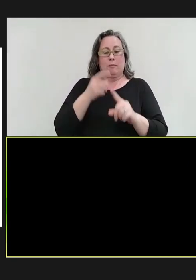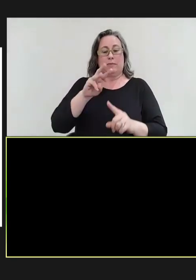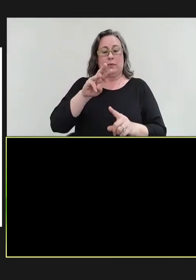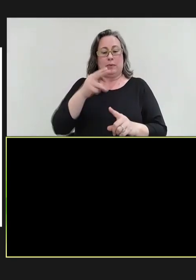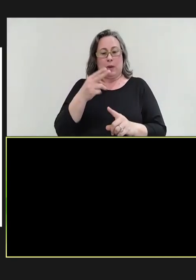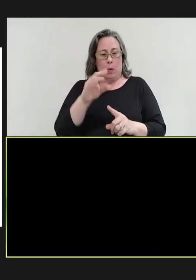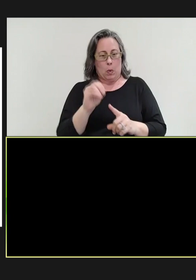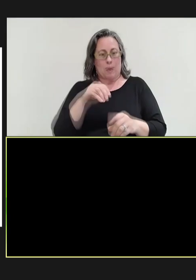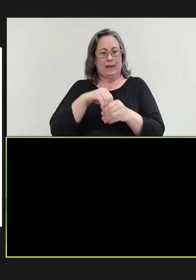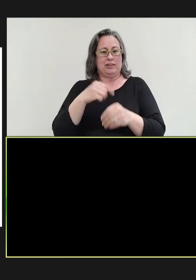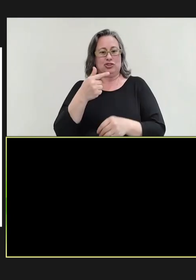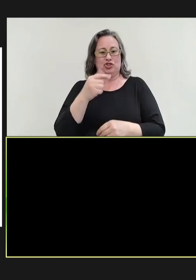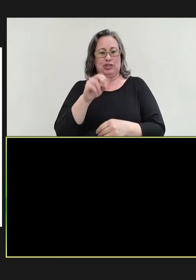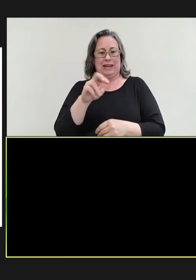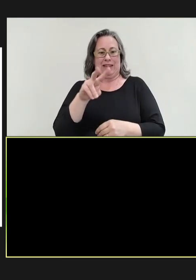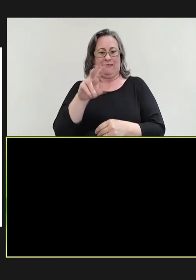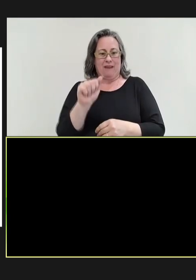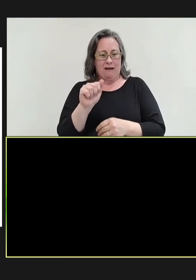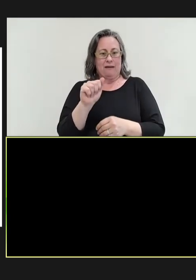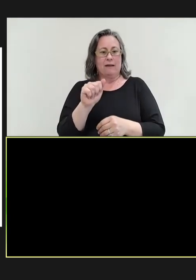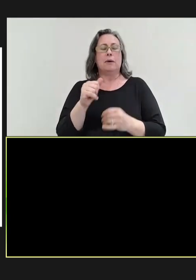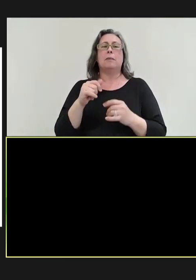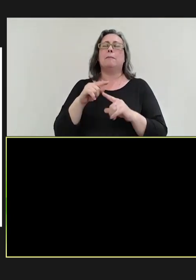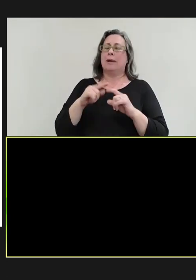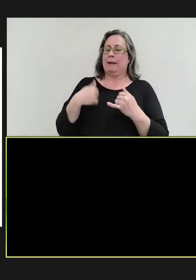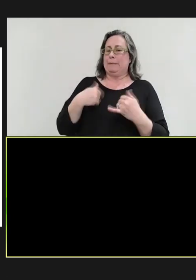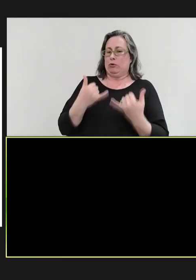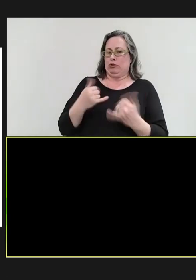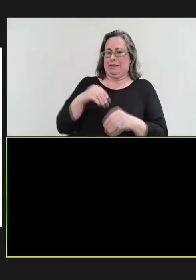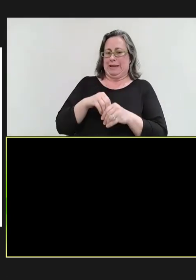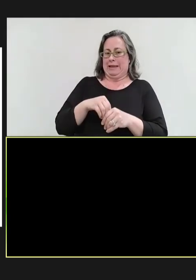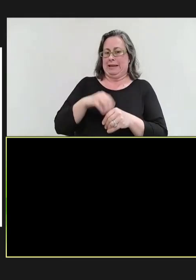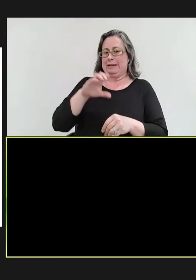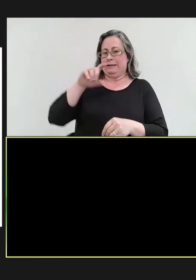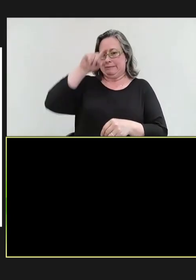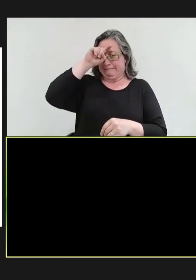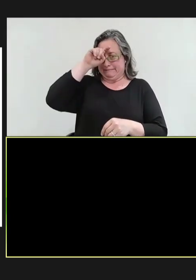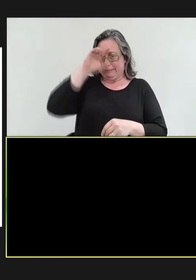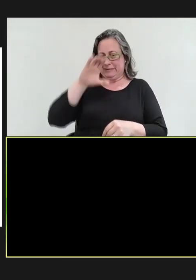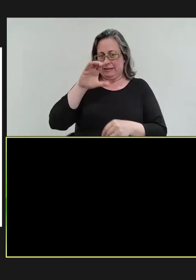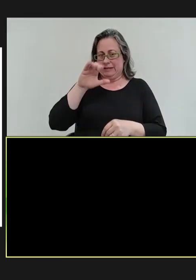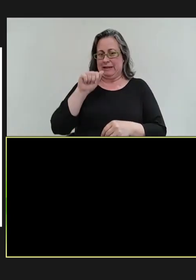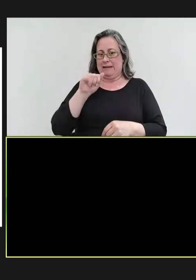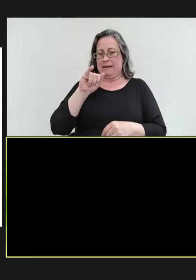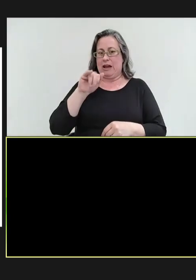just start the ball rolling by talking about the importance of measles, current trends in global